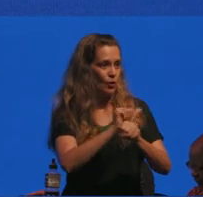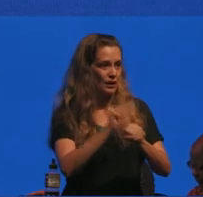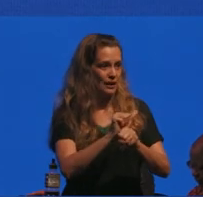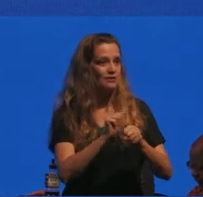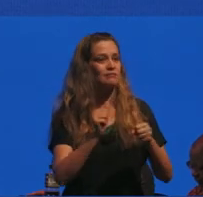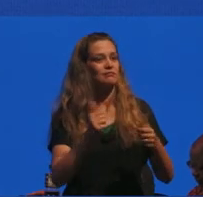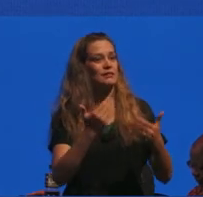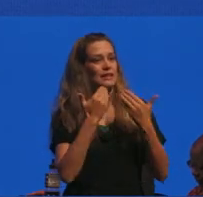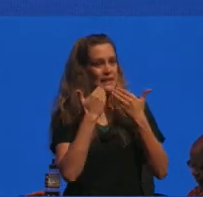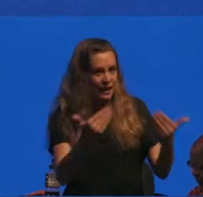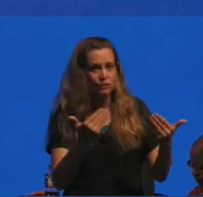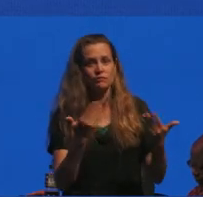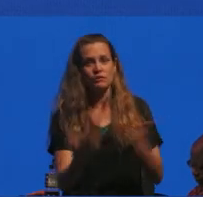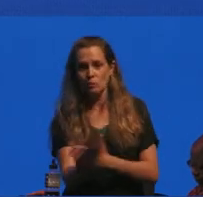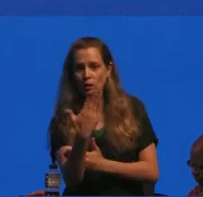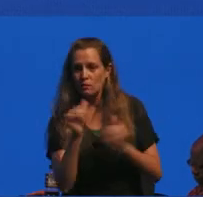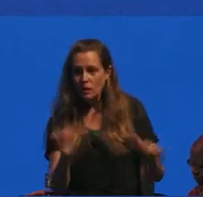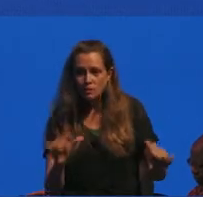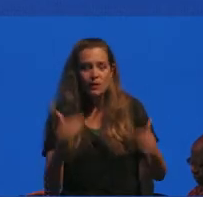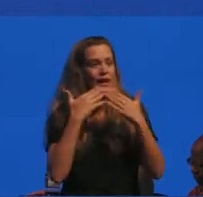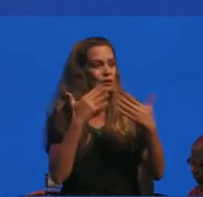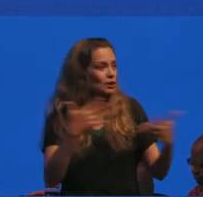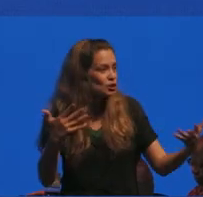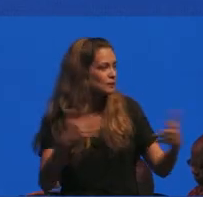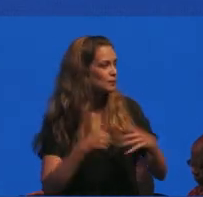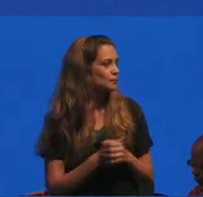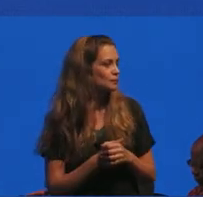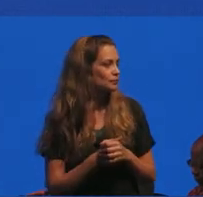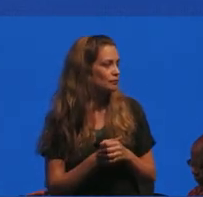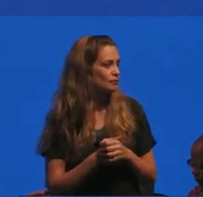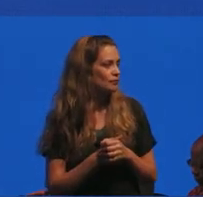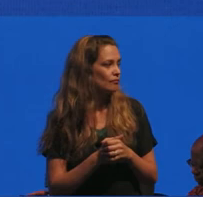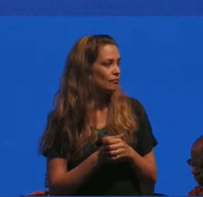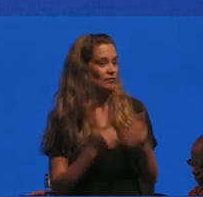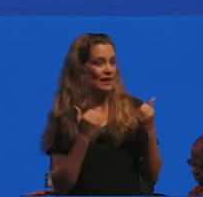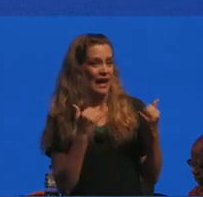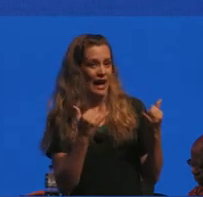this morning possible thank you so much we're just about to head out for lunch